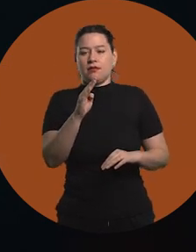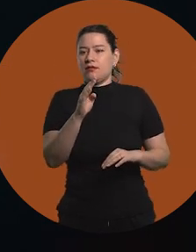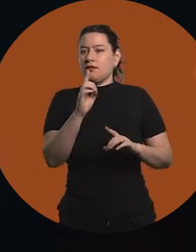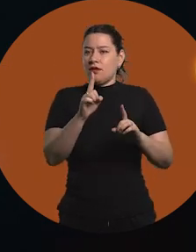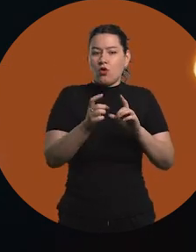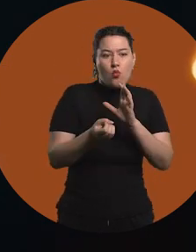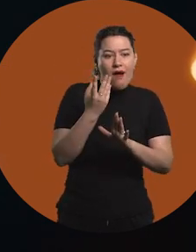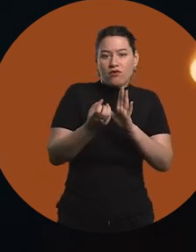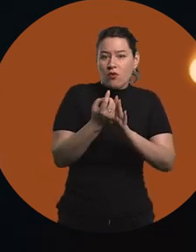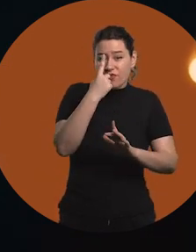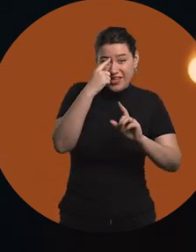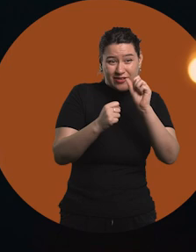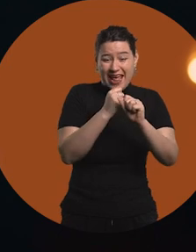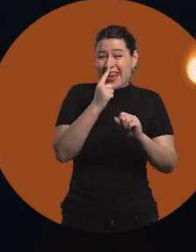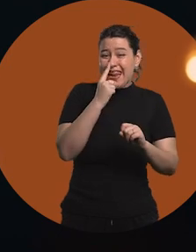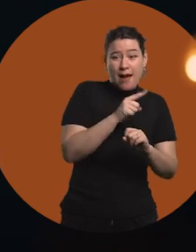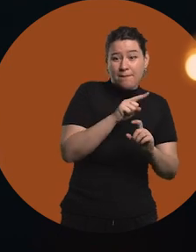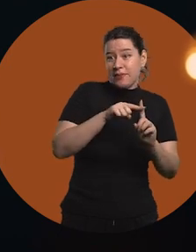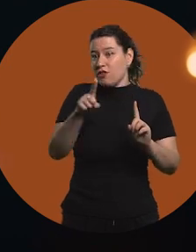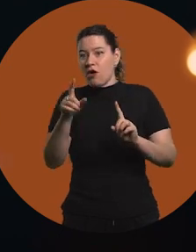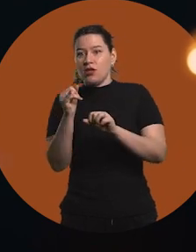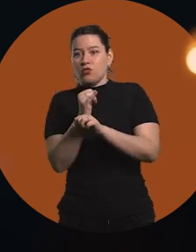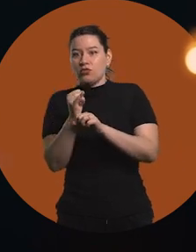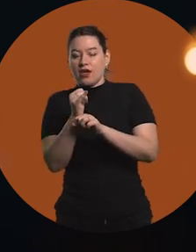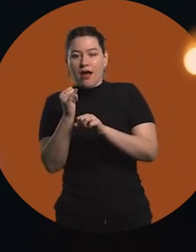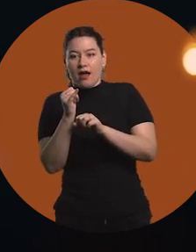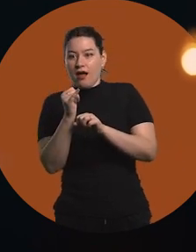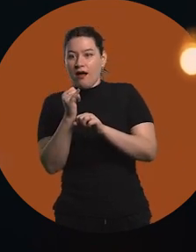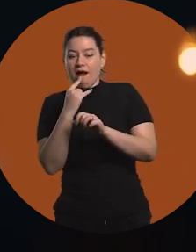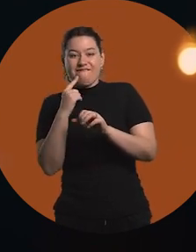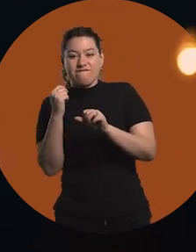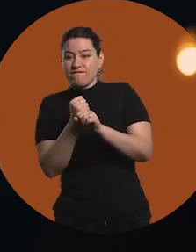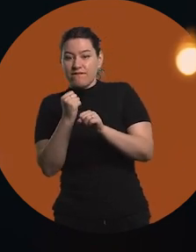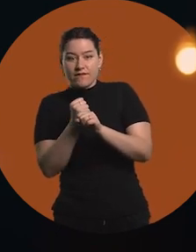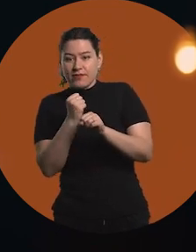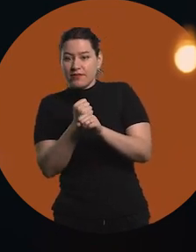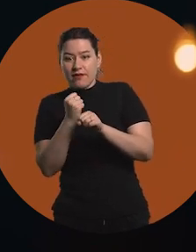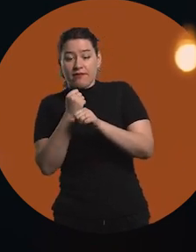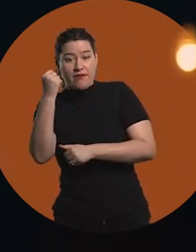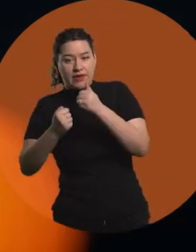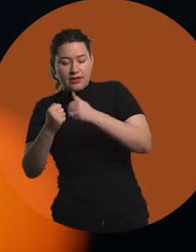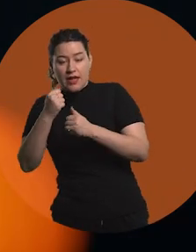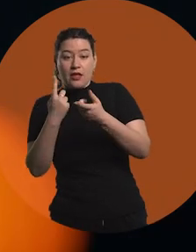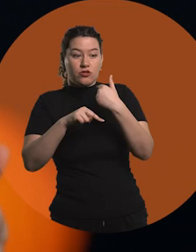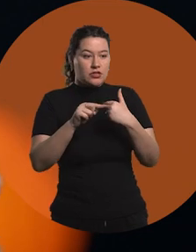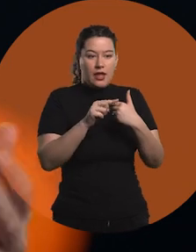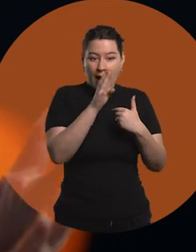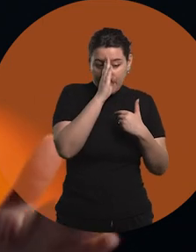innovations or whatever, that pass very quickly onto the industry. So I think that is what is happening in this field. It has been advancing very quickly,